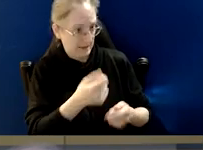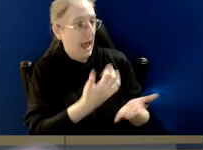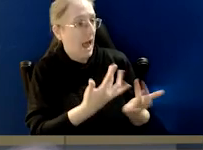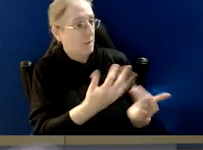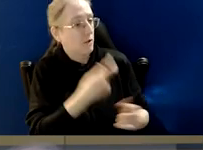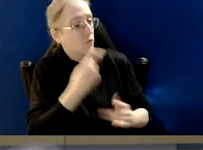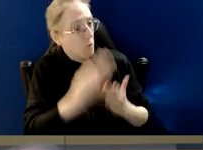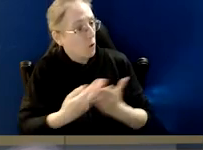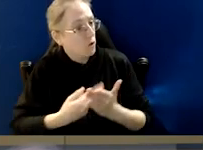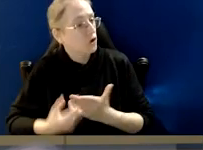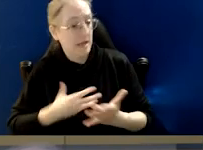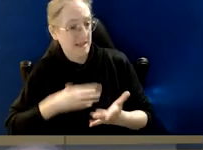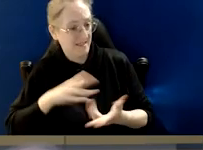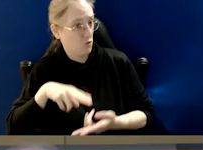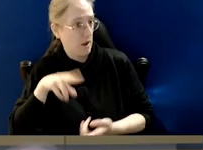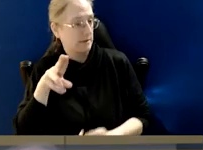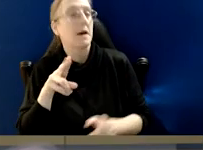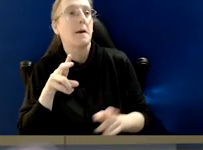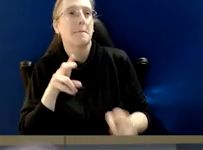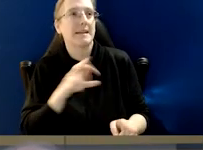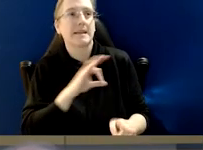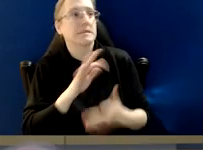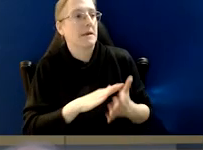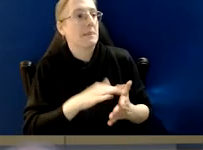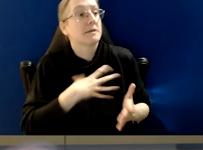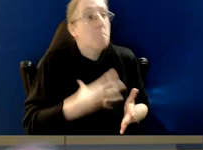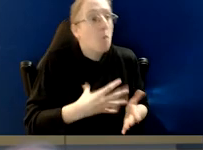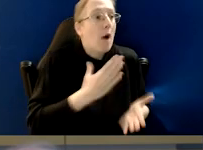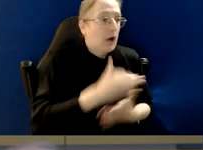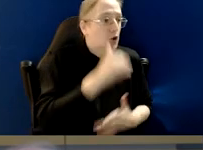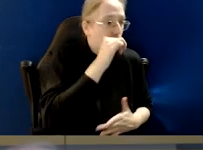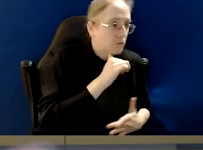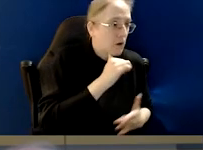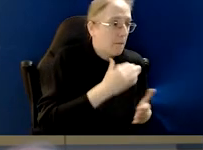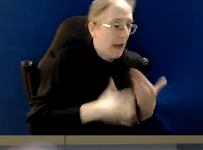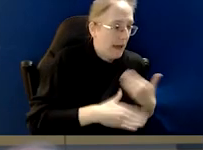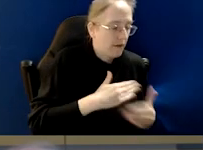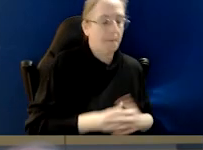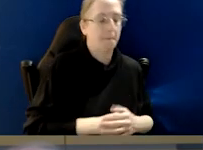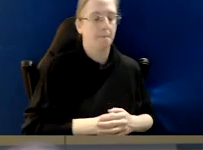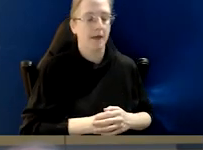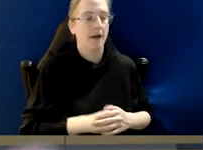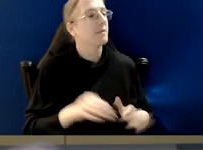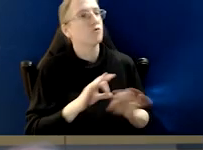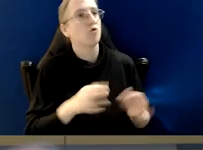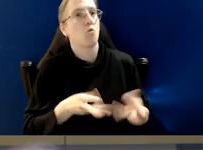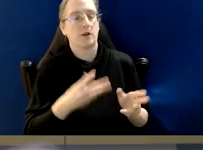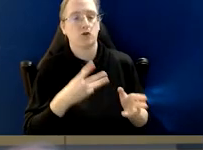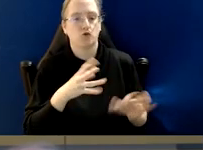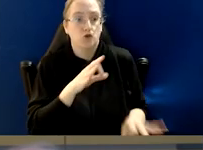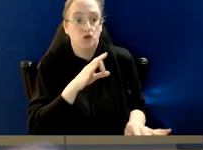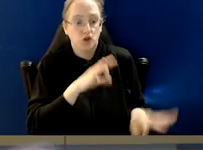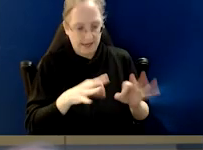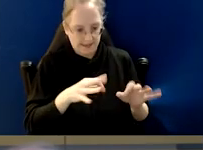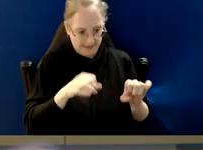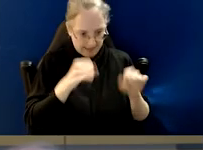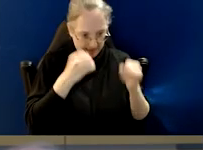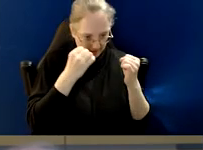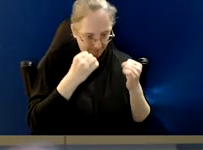And this is, it's a particularly difficult point to address because there is no objective scientific assessment of actual corruption.